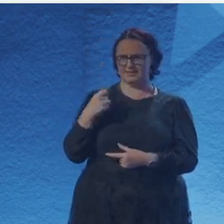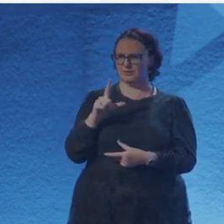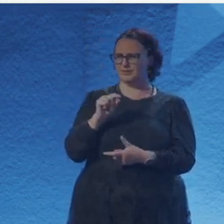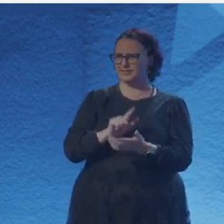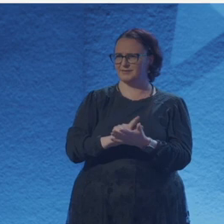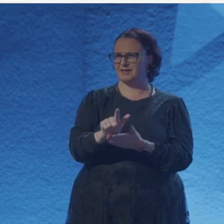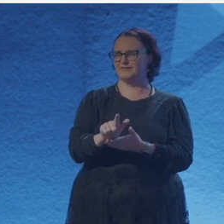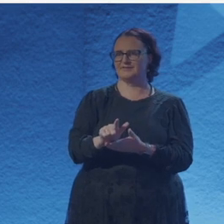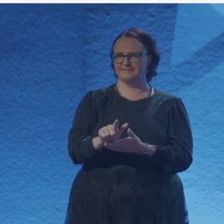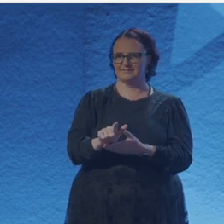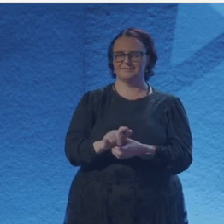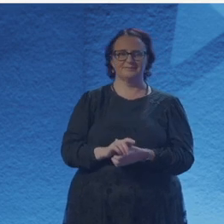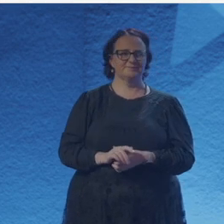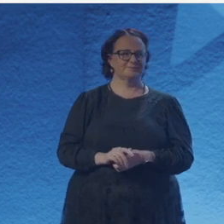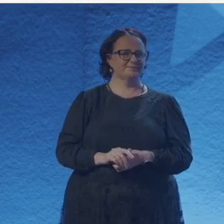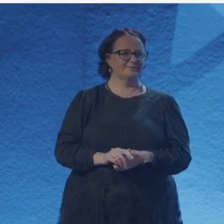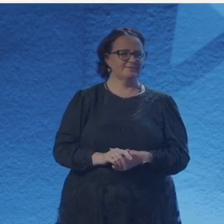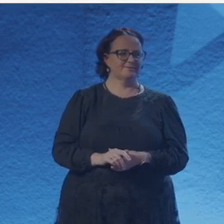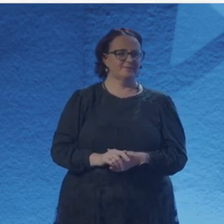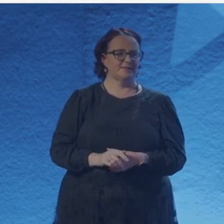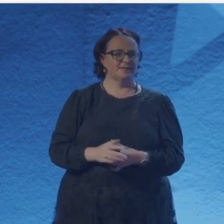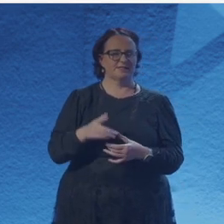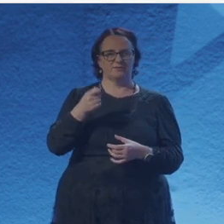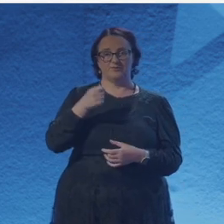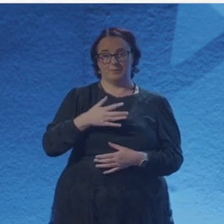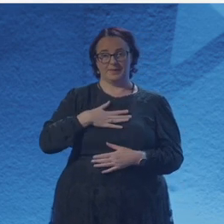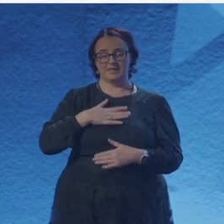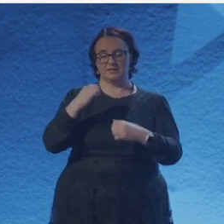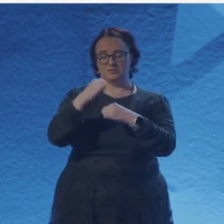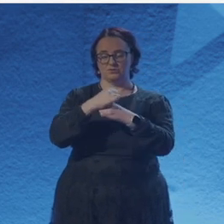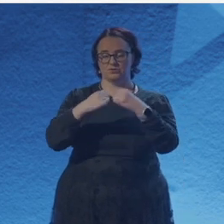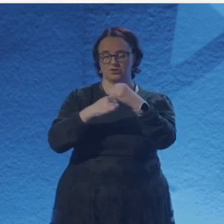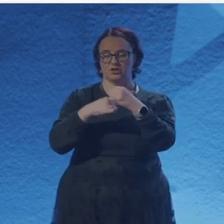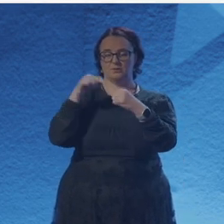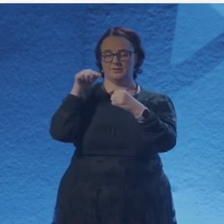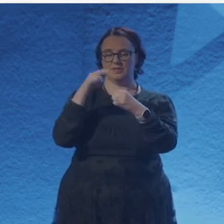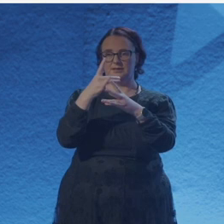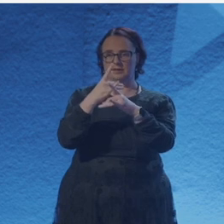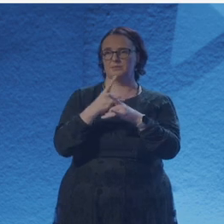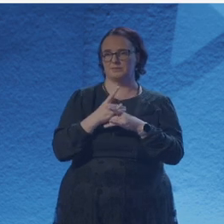you want to write something. And I think as I have written more and more, I've become less and less